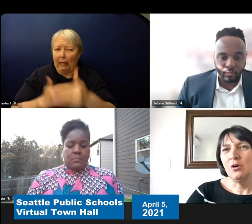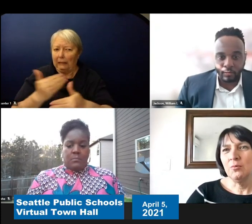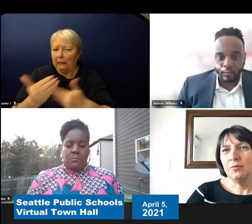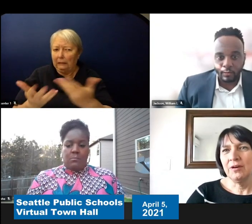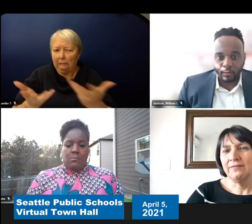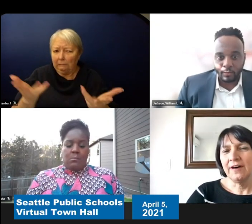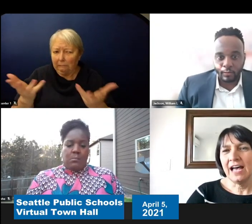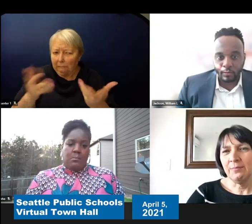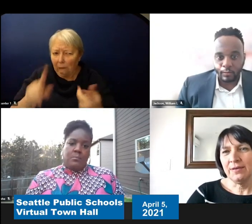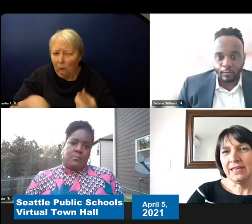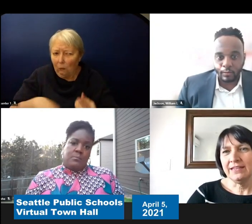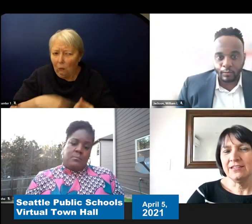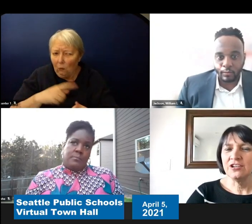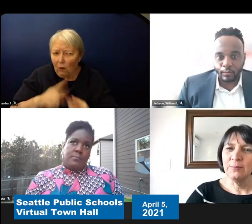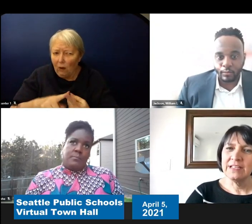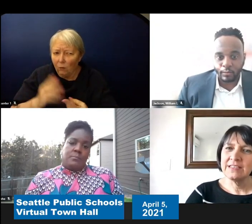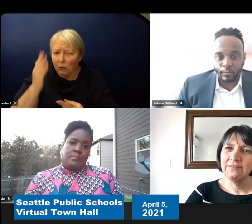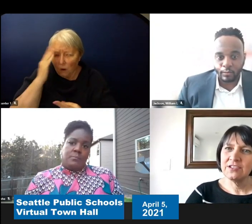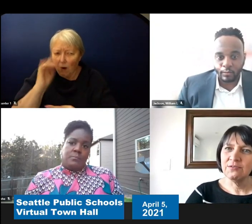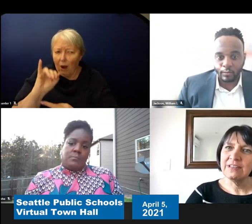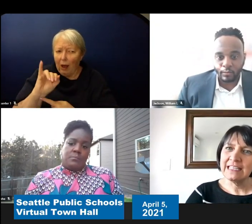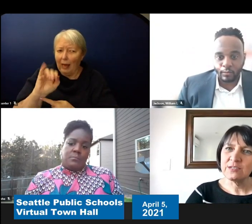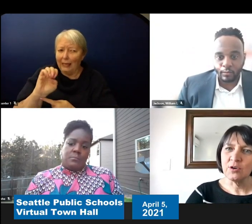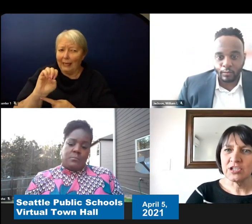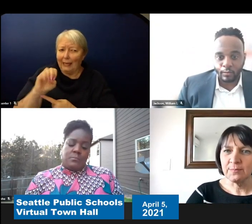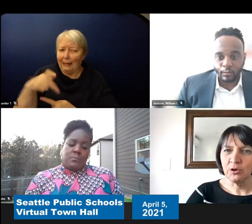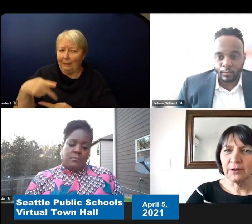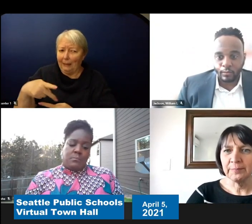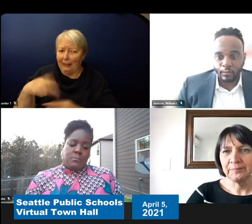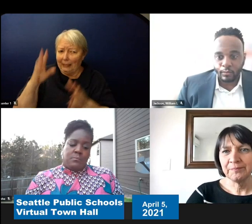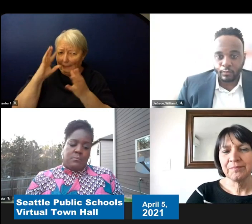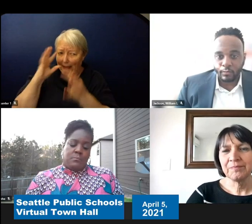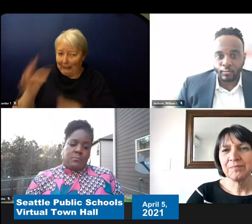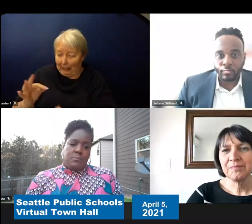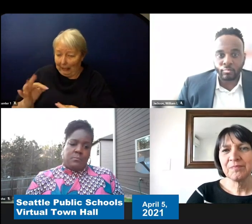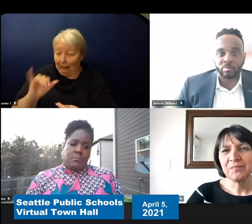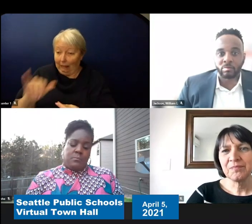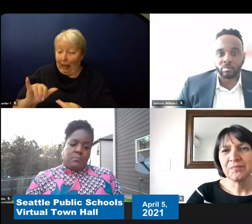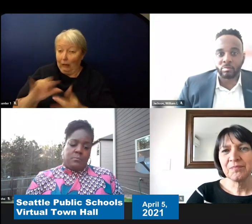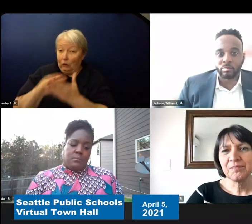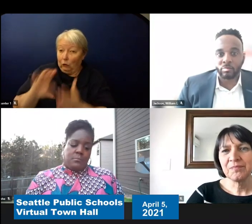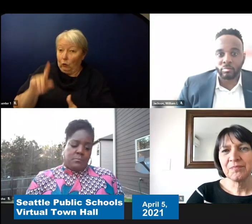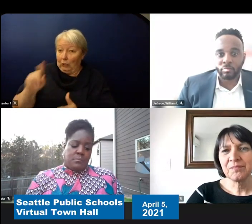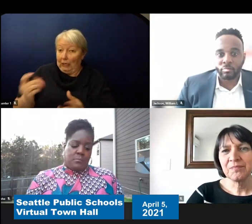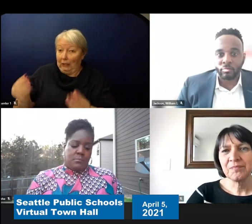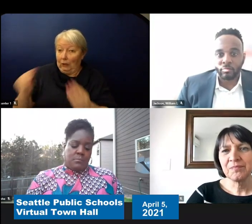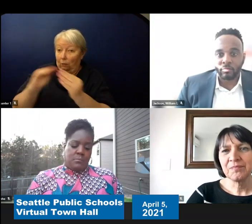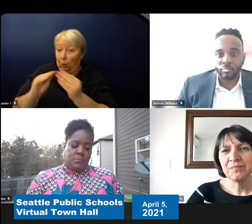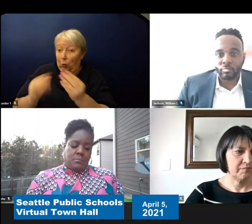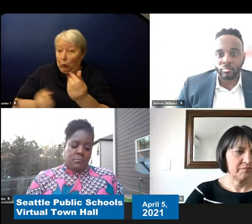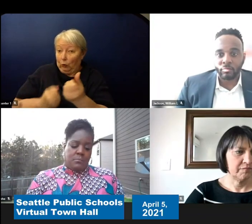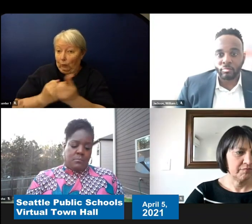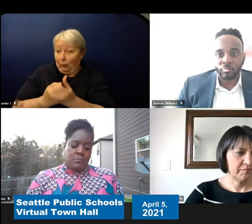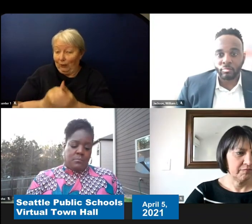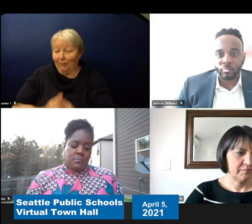if a IEP determines if a student needs more support. So that can happen now.